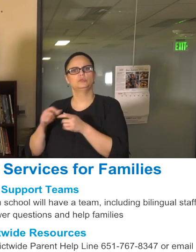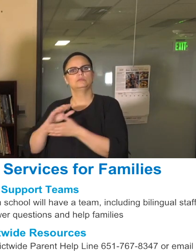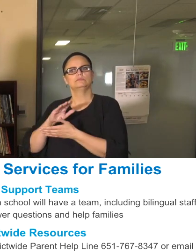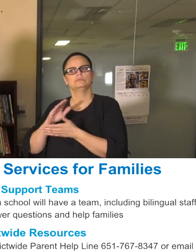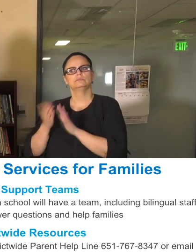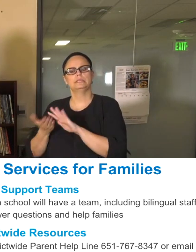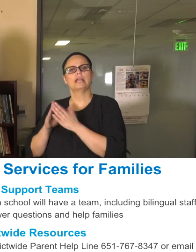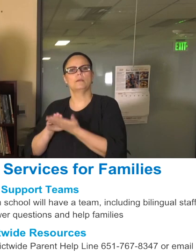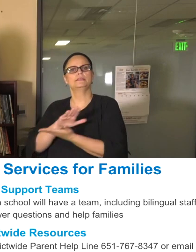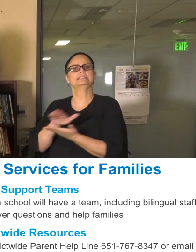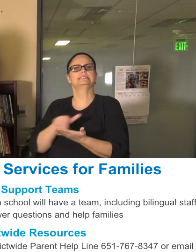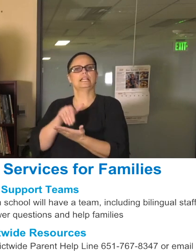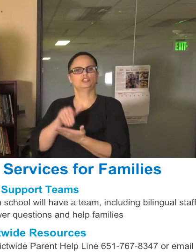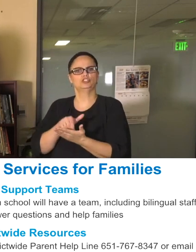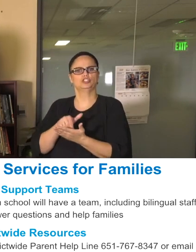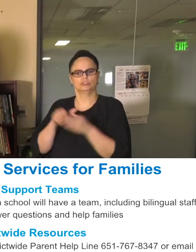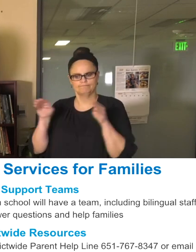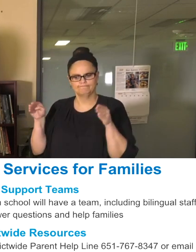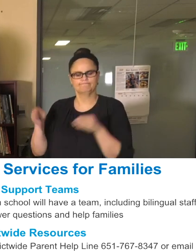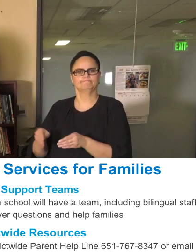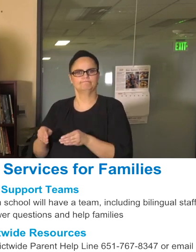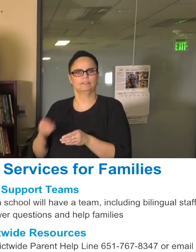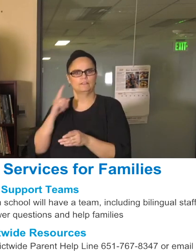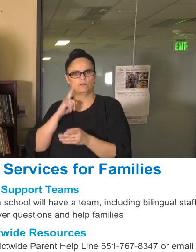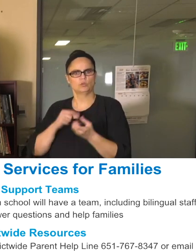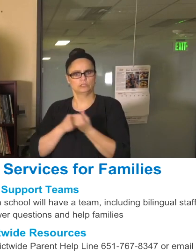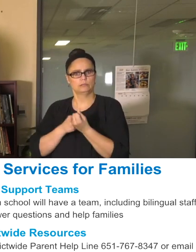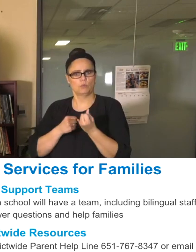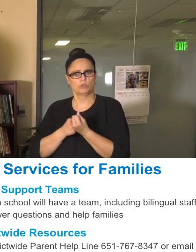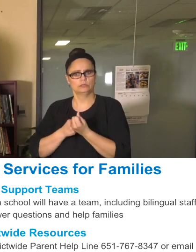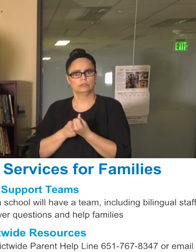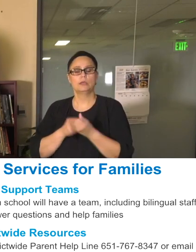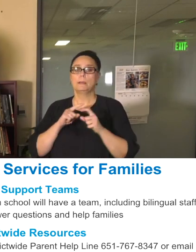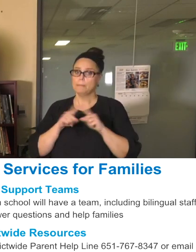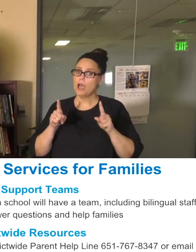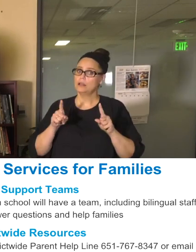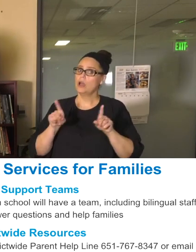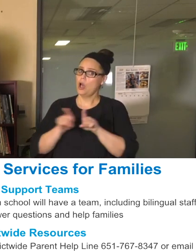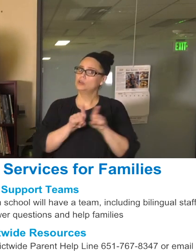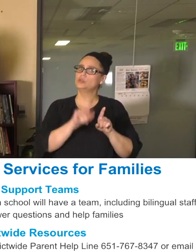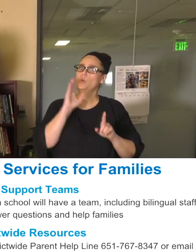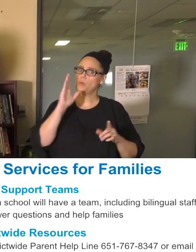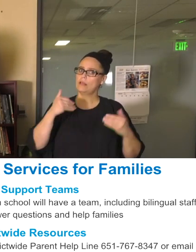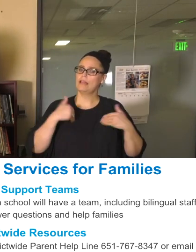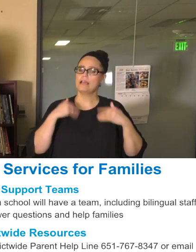But in addition to that, we want to create district-wide resources as well. So we will have parent helplines